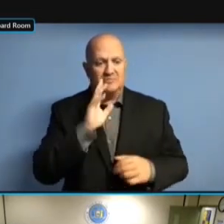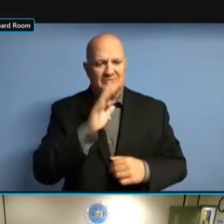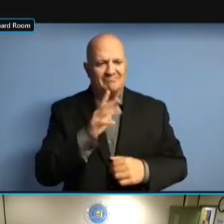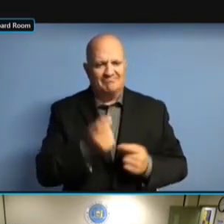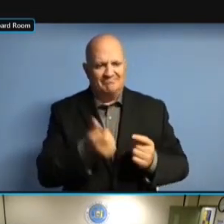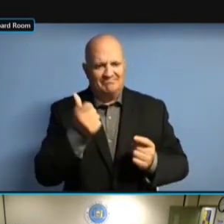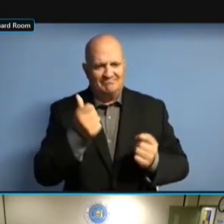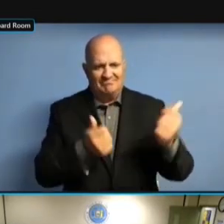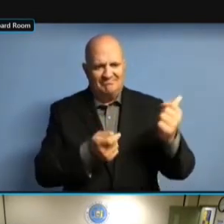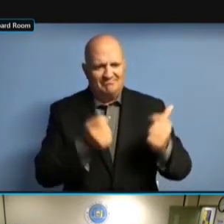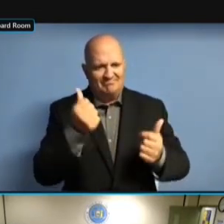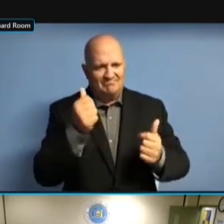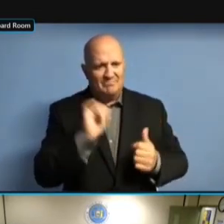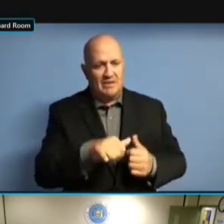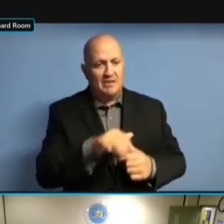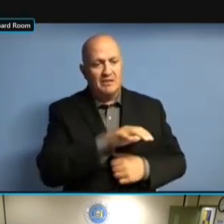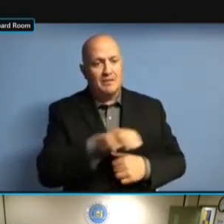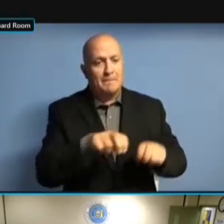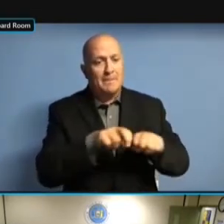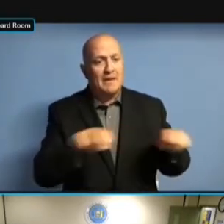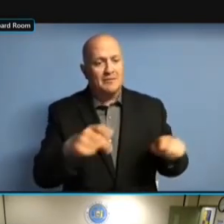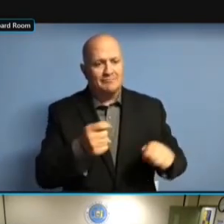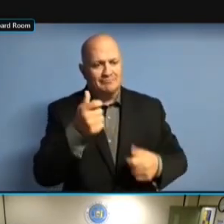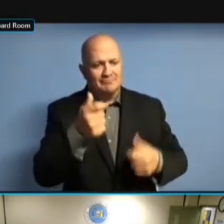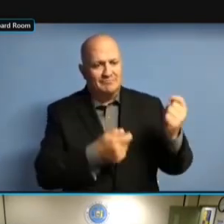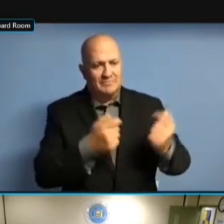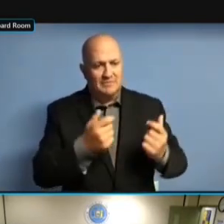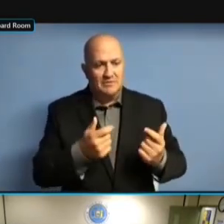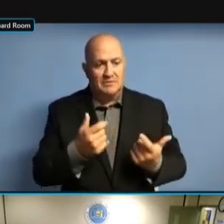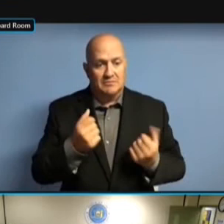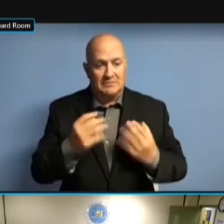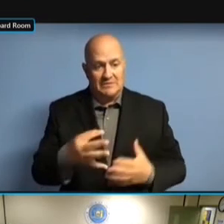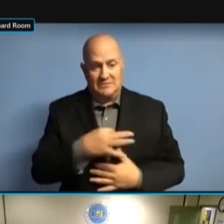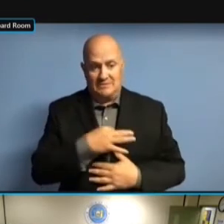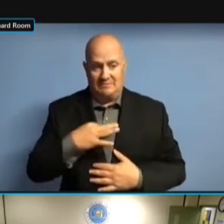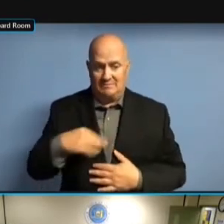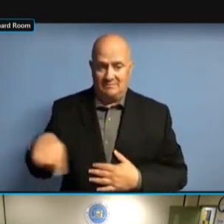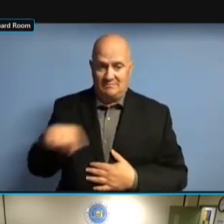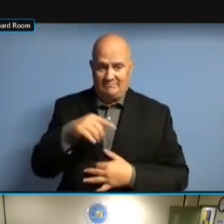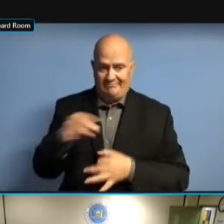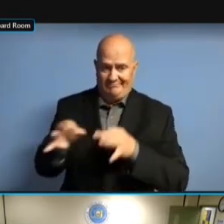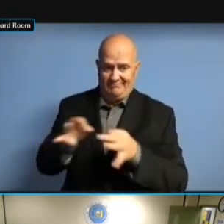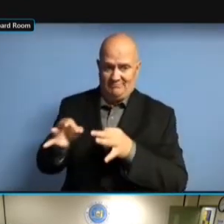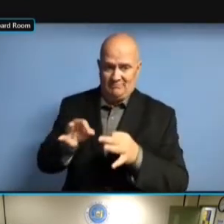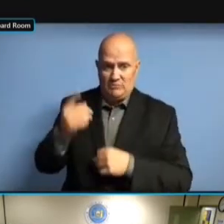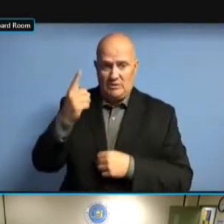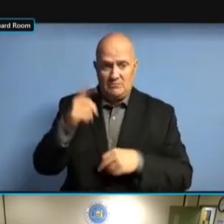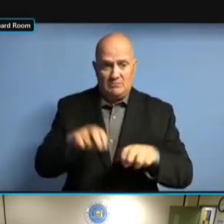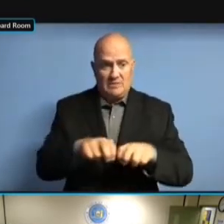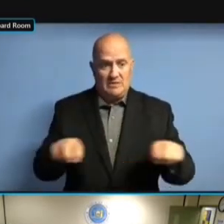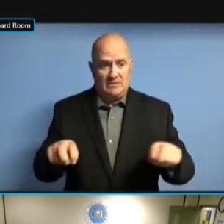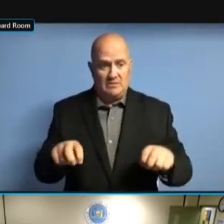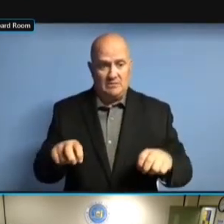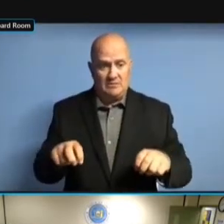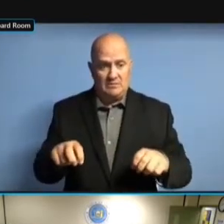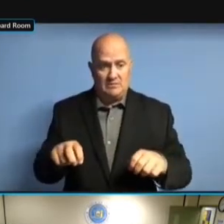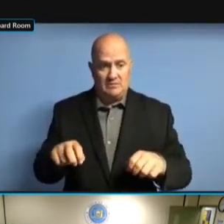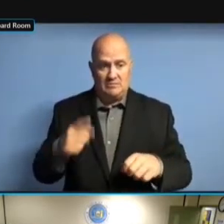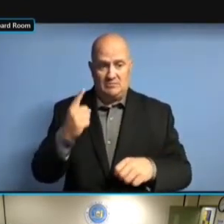STAFF IS THAT MANY, MANY, MANY, OVER THE YEARS, WERE IN STAFF IS THAT MANY, MANY, MANY, OVER THE YEARS, WERE IN FOR STAFF IS THAT MANY, MANY, MANY, OVER THE YEARS, WERE IN FOR ONE OVER THE YEARS, WERE IN FOR ONE OVER THE YEARS, WERE IN FOR ONE RAISE, OVER THE YEARS, WERE IN FOR ONE RAISE, THEY OVER THE YEARS, WERE IN FOR ONE RAISE, THEY DIDN'T OVER THE YEARS, WERE IN FOR ONE RAISE, THEY DIDN'T RAISE OVER THE YEARS, WERE IN FOR ONE RAISE, THEY DIDN'T RAISE MUCH RAISE, THEY DIDN'T RAISE MUCH RAISE, THEY DIDN'T RAISE MUCH MONEY, RAISE, THEY DIDN'T RAISE MUCH MONEY, THEY RAISE, THEY DIDN'T RAISE MUCH MONEY, THEY THOUGHT RAISE, THEY DIDN'T RAISE MUCH MONEY, THEY THOUGHT THEY RAISE, THEY DIDN'T RAISE MUCH MONEY, THEY THOUGHT THEY WERE MONEY, THEY THOUGHT THEY WERE MONEY, THEY THOUGHT THEY WERE DONE. DONE. DONE. SO DONE. SO WE'RE DONE. SO WE'RE LOOKING DONE. SO WE'RE LOOKING TO DONE. SO WE'RE LOOKING TO WORK DONE. SO WE'RE LOOKING TO WORK WITH SO WE'RE LOOKING TO WORK WITH SO WE'RE LOOKING TO WORK WITH MICHAEL SO WE'RE LOOKING TO WORK WITH MICHAEL AGAIN SO WE'RE LOOKING TO WORK WITH MICHAEL AGAIN AND SO WE'RE LOOKING TO WORK WITH MICHAEL AGAIN AND SET SO WE'RE LOOKING TO WORK WITH MICHAEL AGAIN AND SET SOME SO WE'RE LOOKING TO WORK WITH MICHAEL AGAIN AND SET SOME NEW MICHAEL AGAIN AND SET SOME NEW MICHAEL AGAIN AND SET SOME NEW PARAMETERS. PARAMETERS.